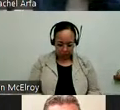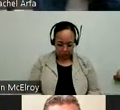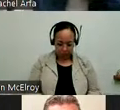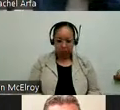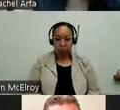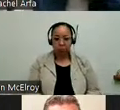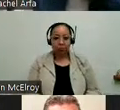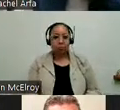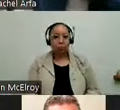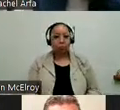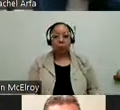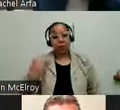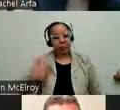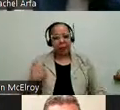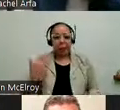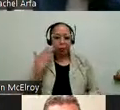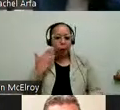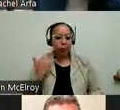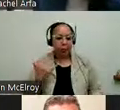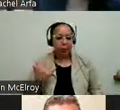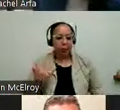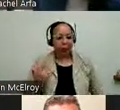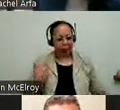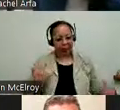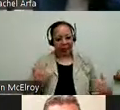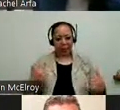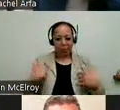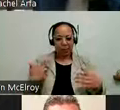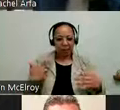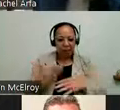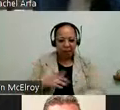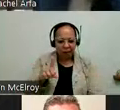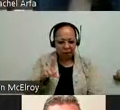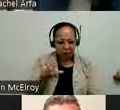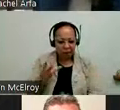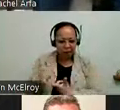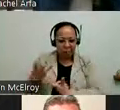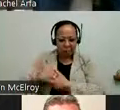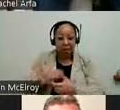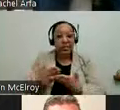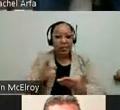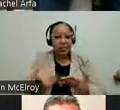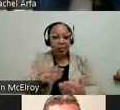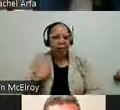we are now up to over 100 participants. I think some of you I may know very